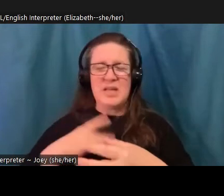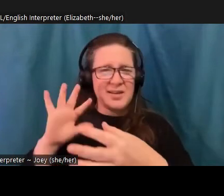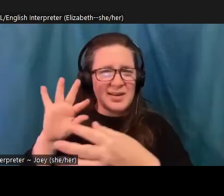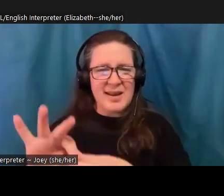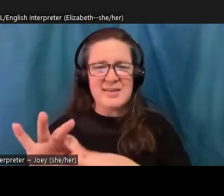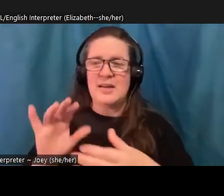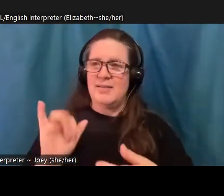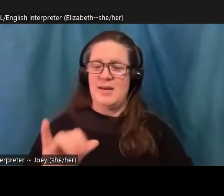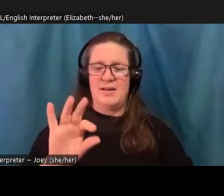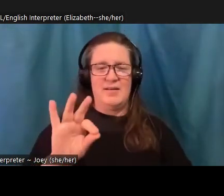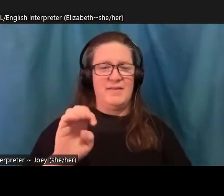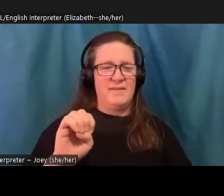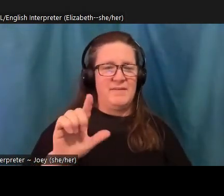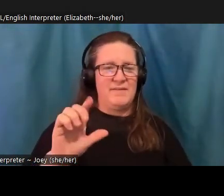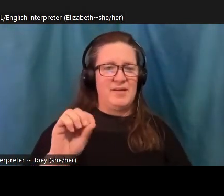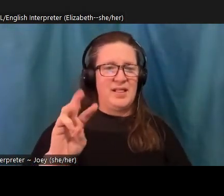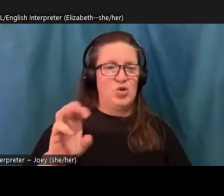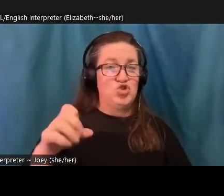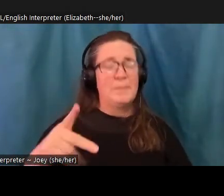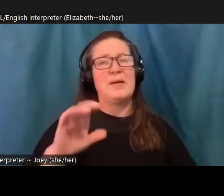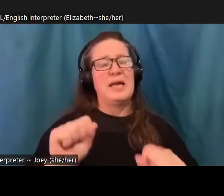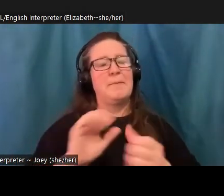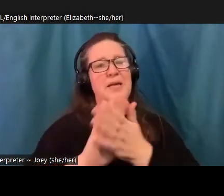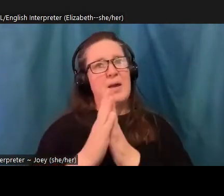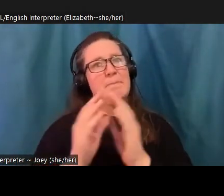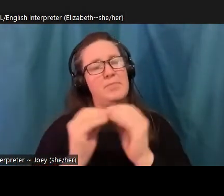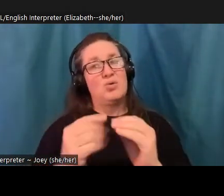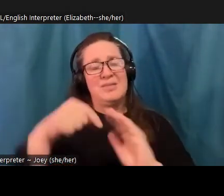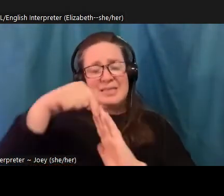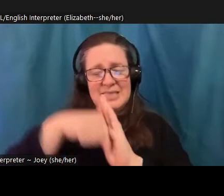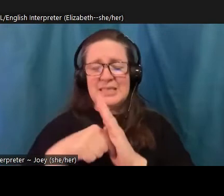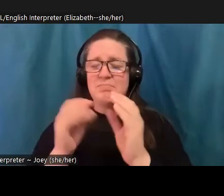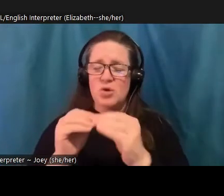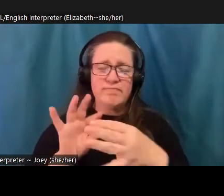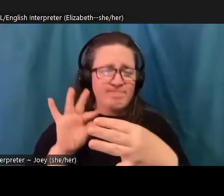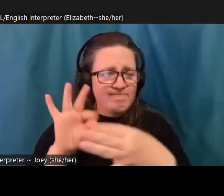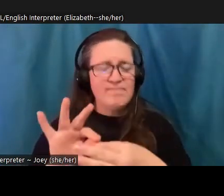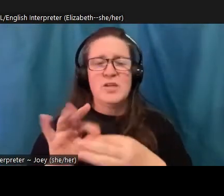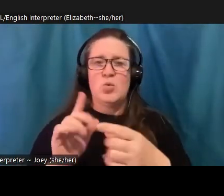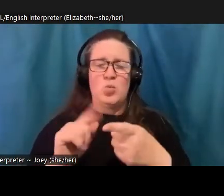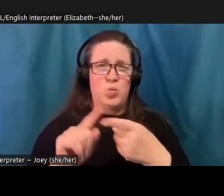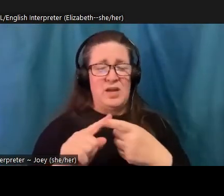be deepened through adversity. There's actually great joy and often a sense of adventure in knowing that you're part of a